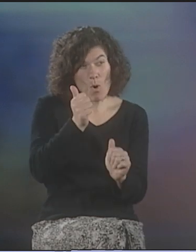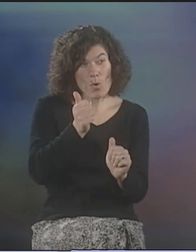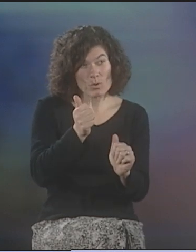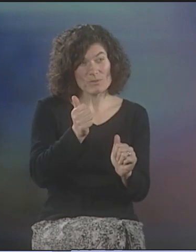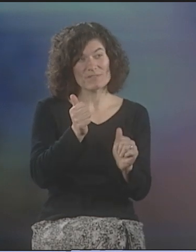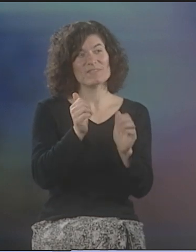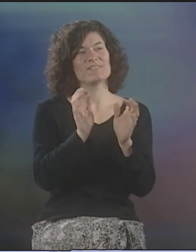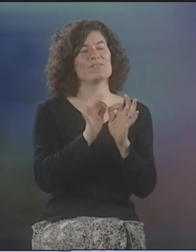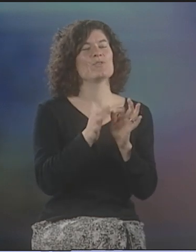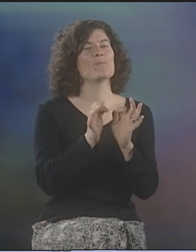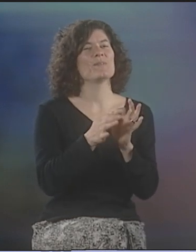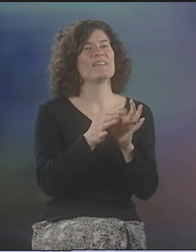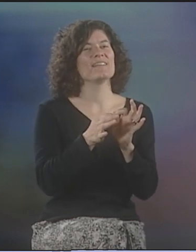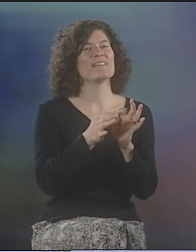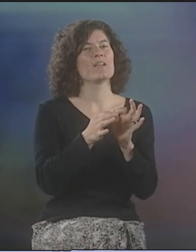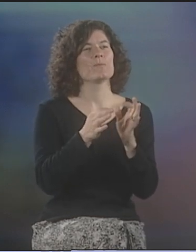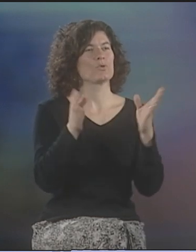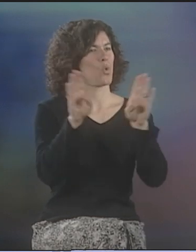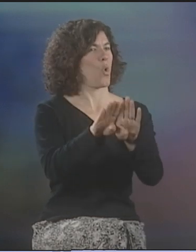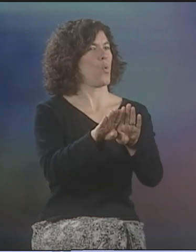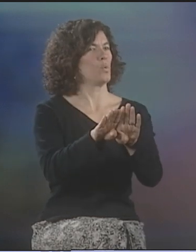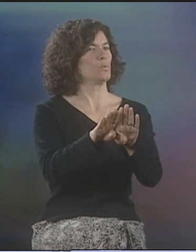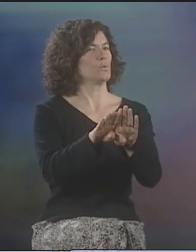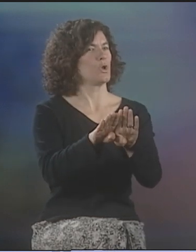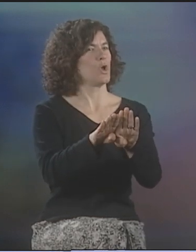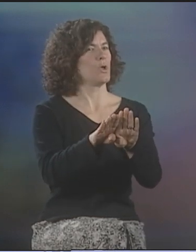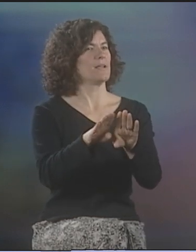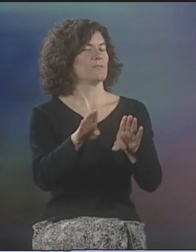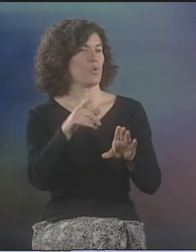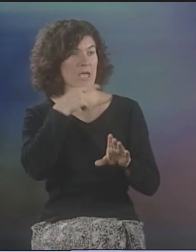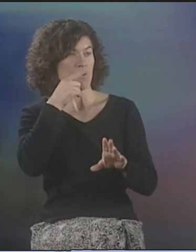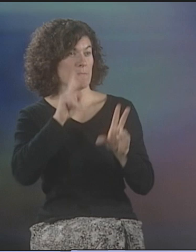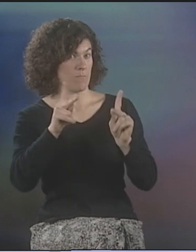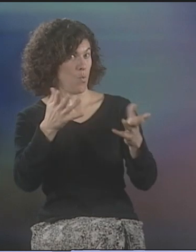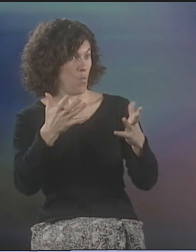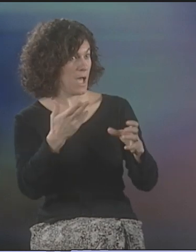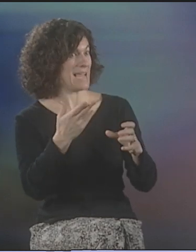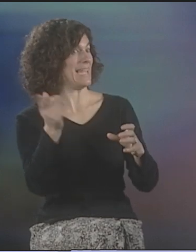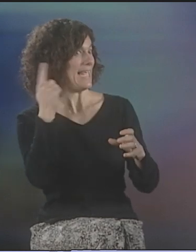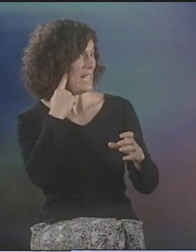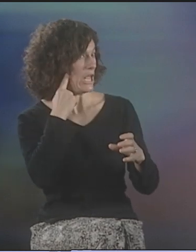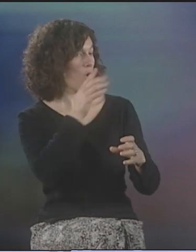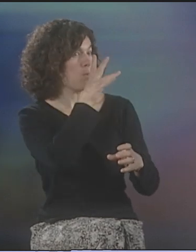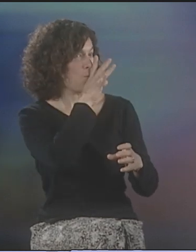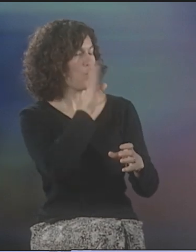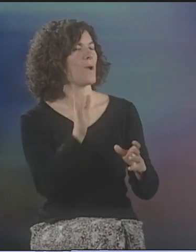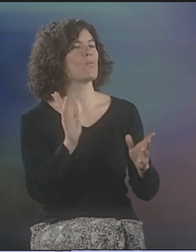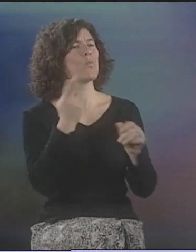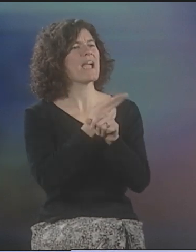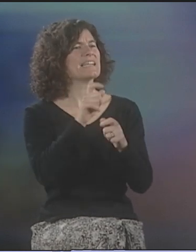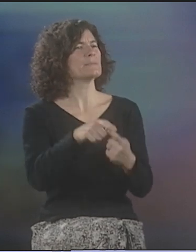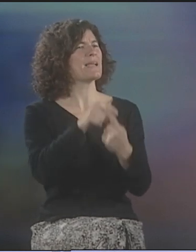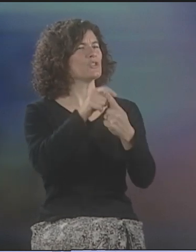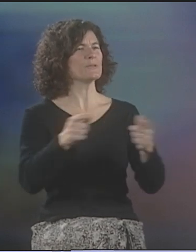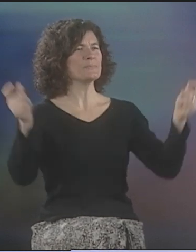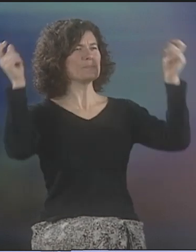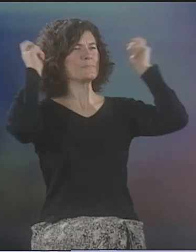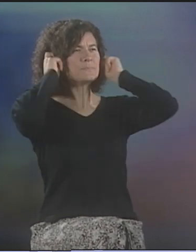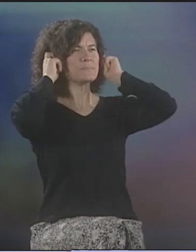BUT FOR THIS PARTICULAR CONFERENCE, MOST OF THE INTERPRETING WAS CLOSED LOOP, MEANING THAT